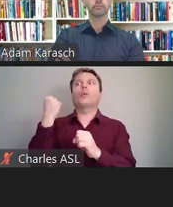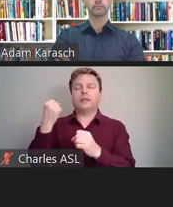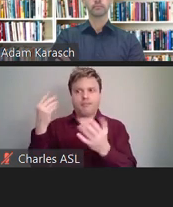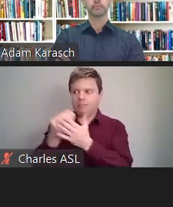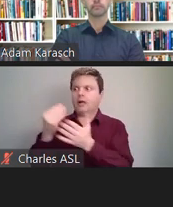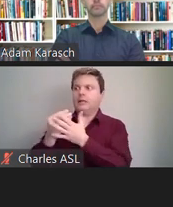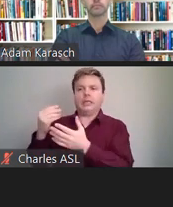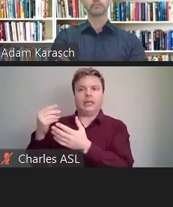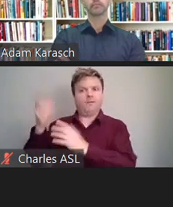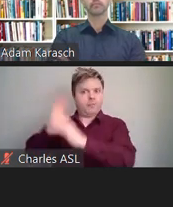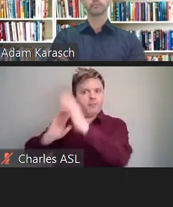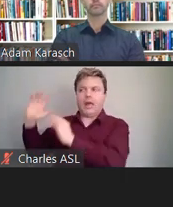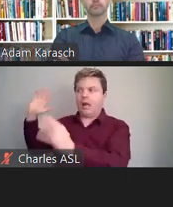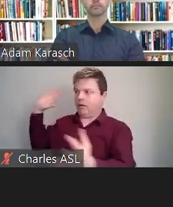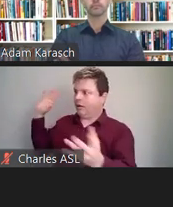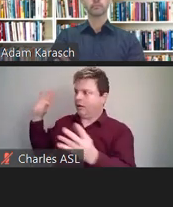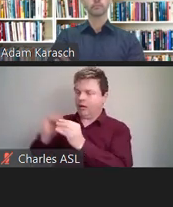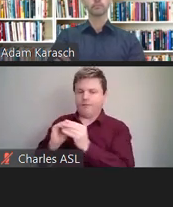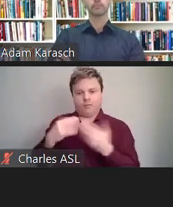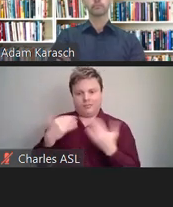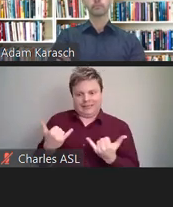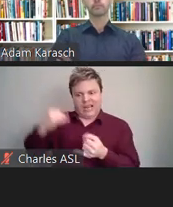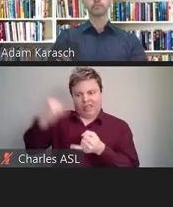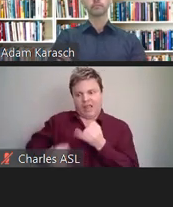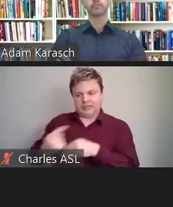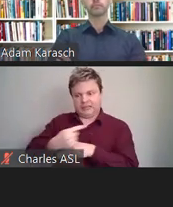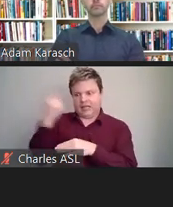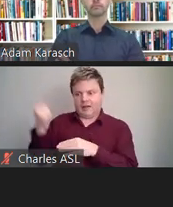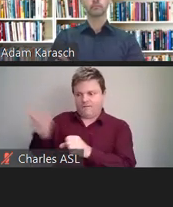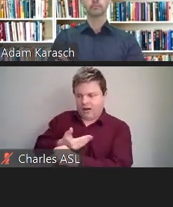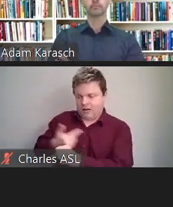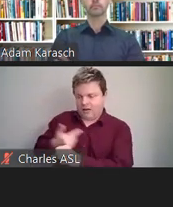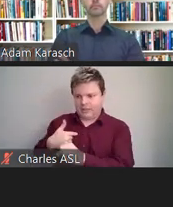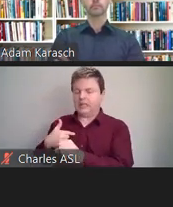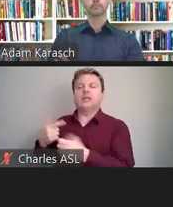earned from today going back to the time that they were terminated.